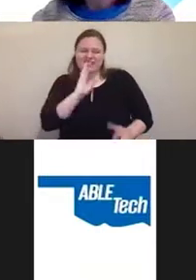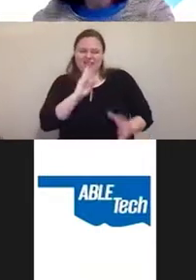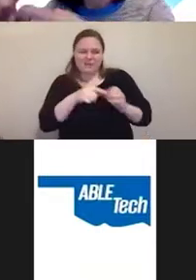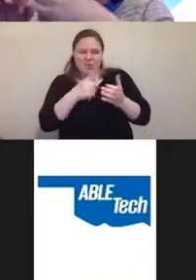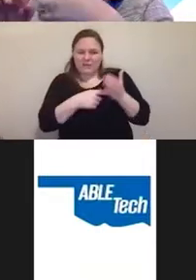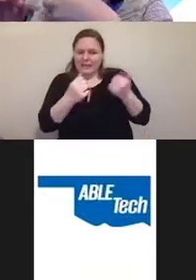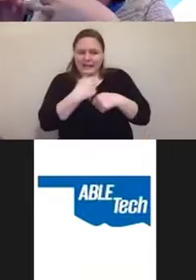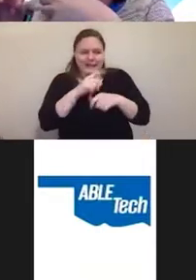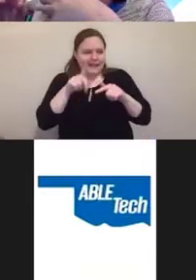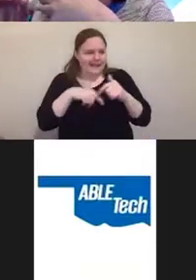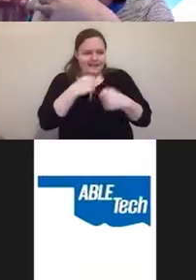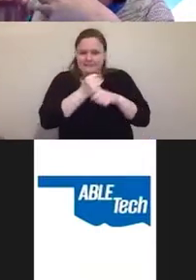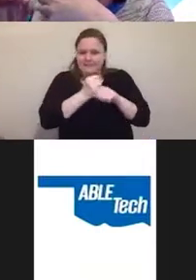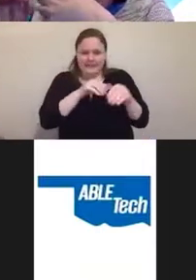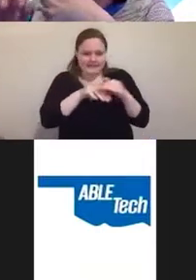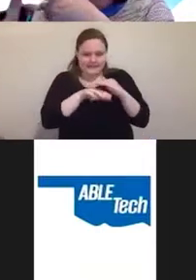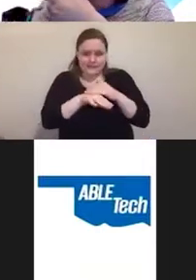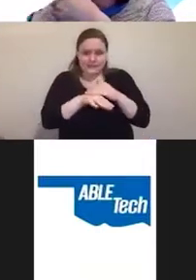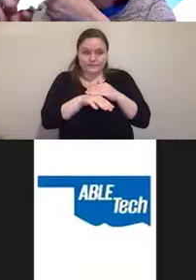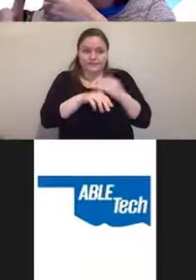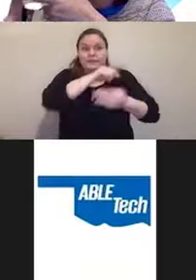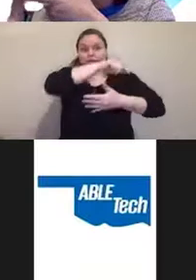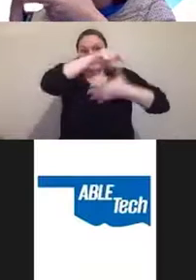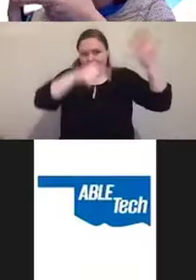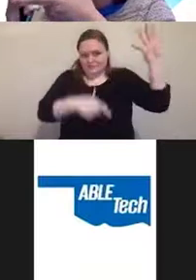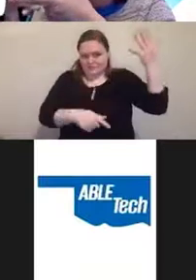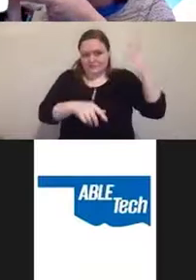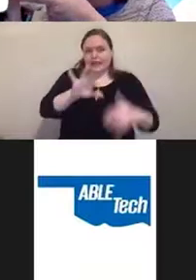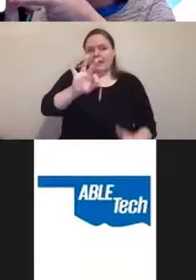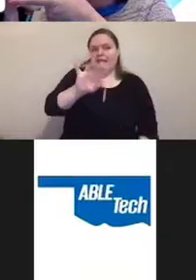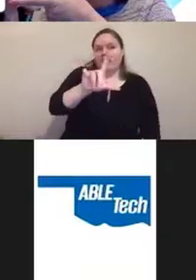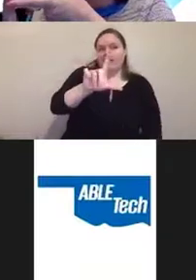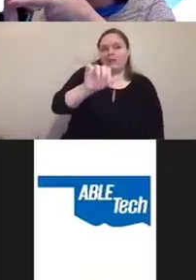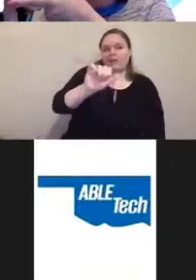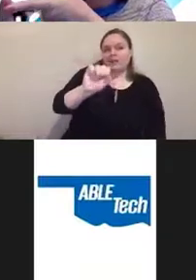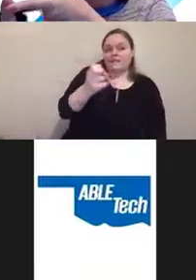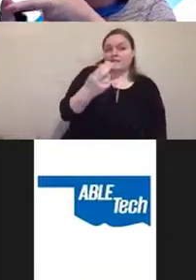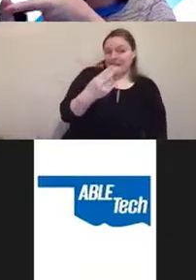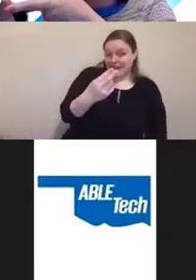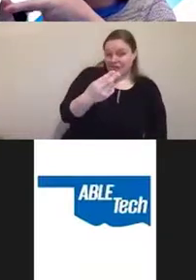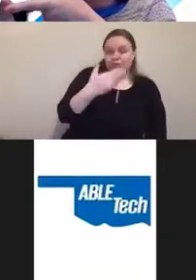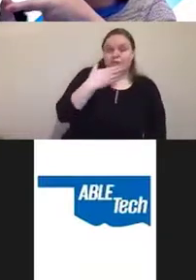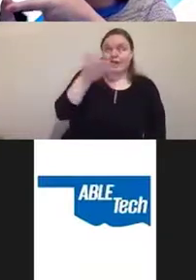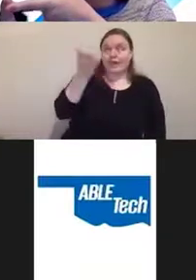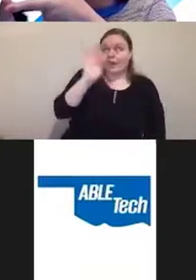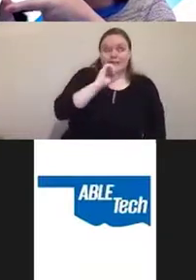OK, so the list here includes Flash, which thank God, isn't supported anymore,